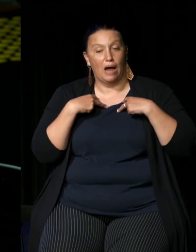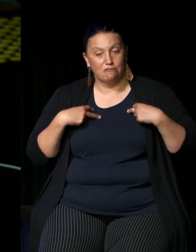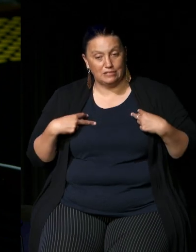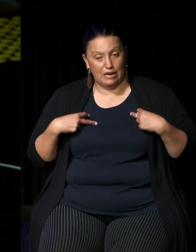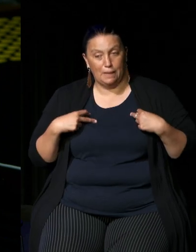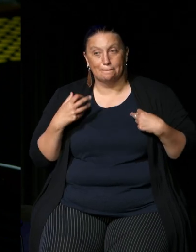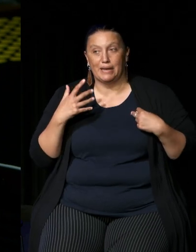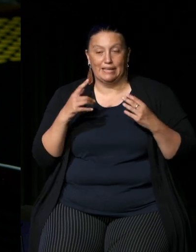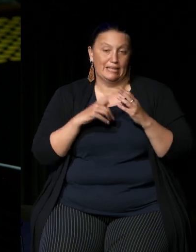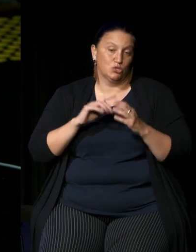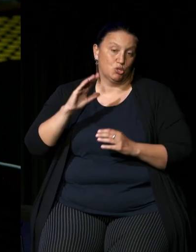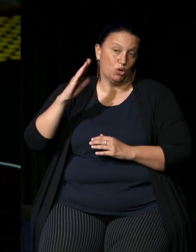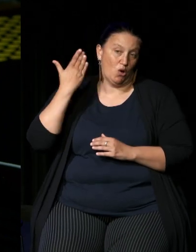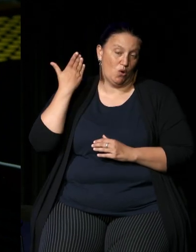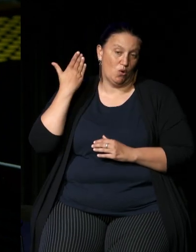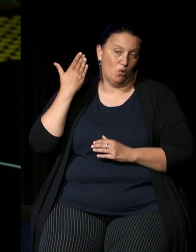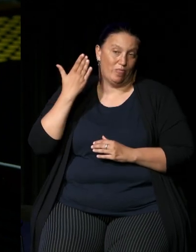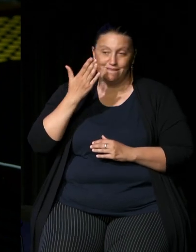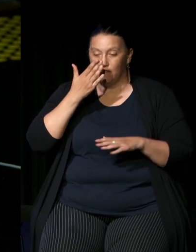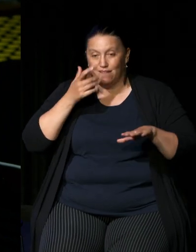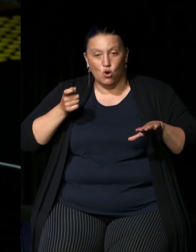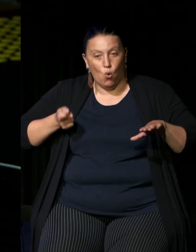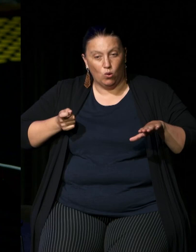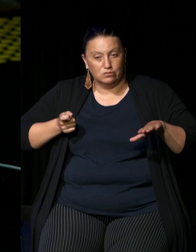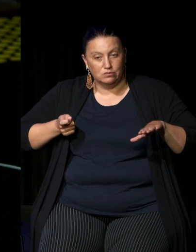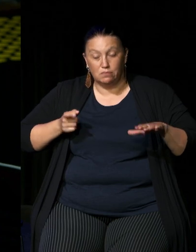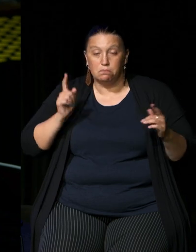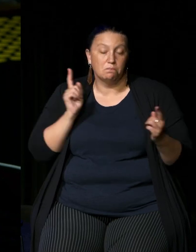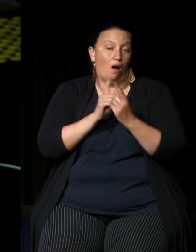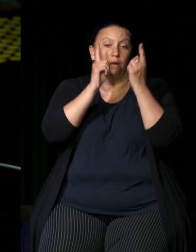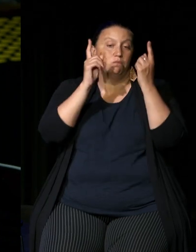ago on some steps outside of a courthouse we just ran into each other and he asked me if I